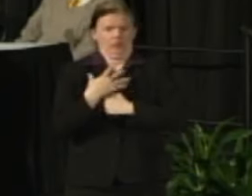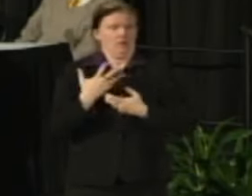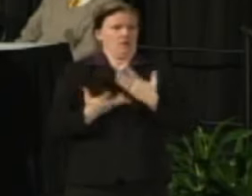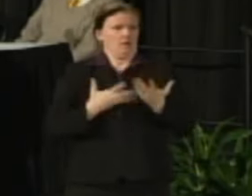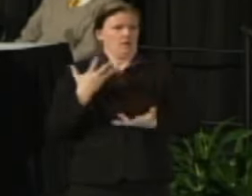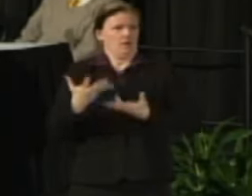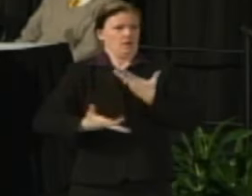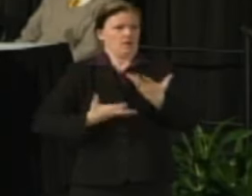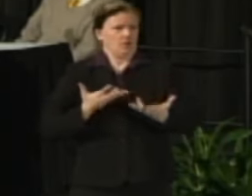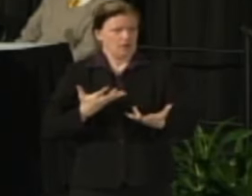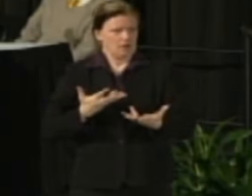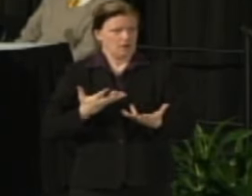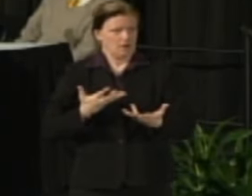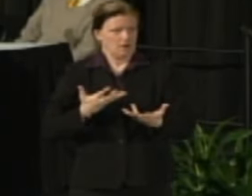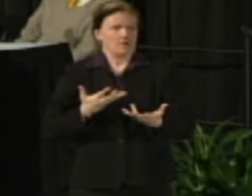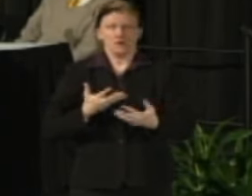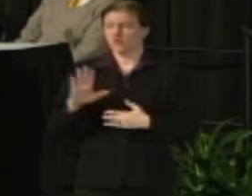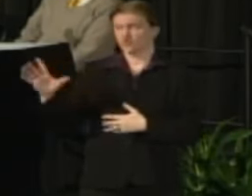So your question is absolutely right.